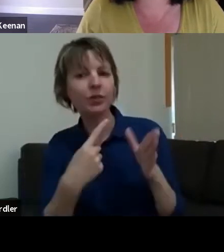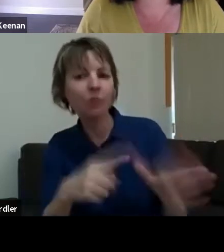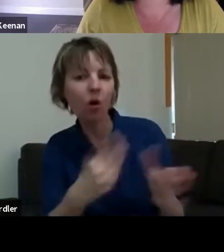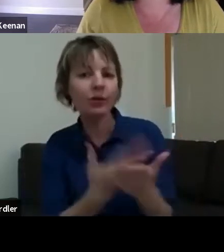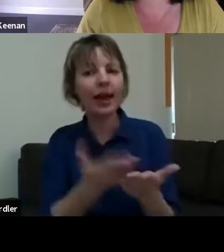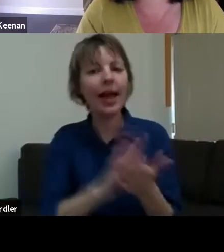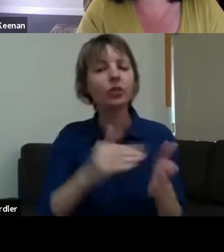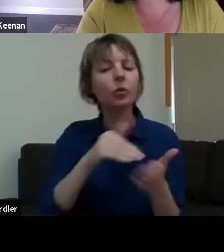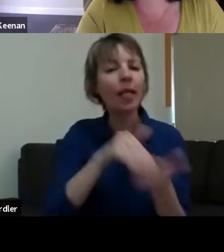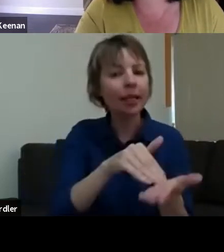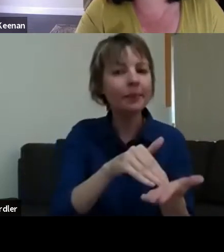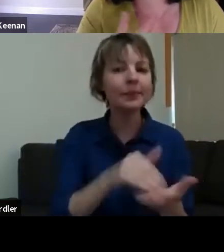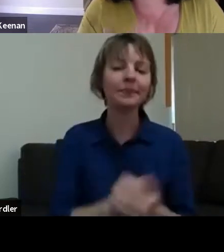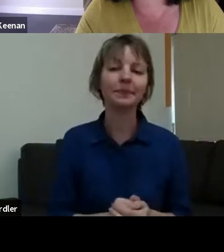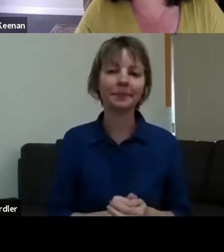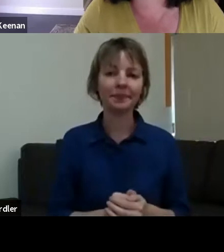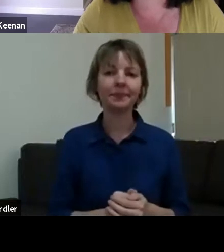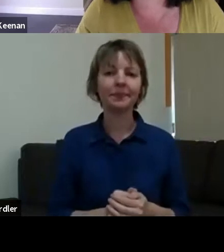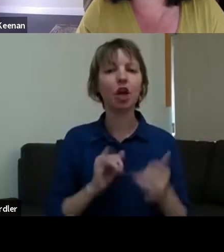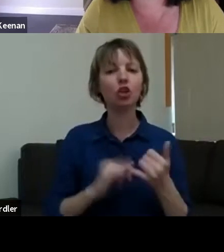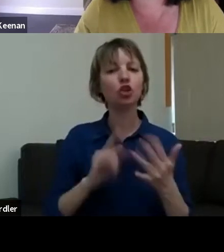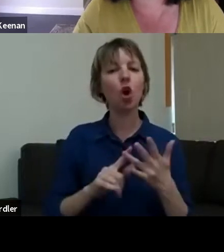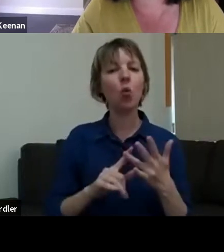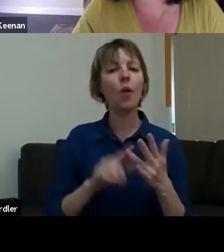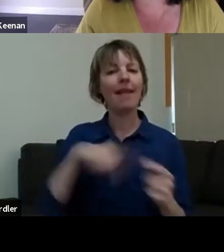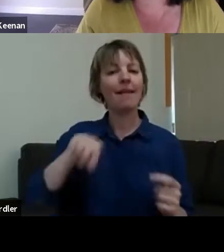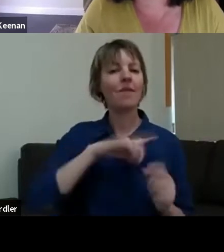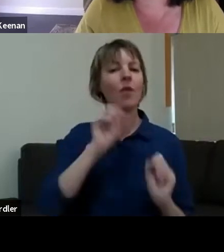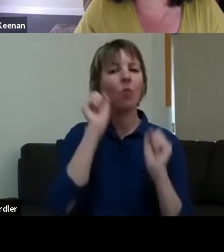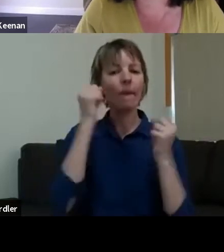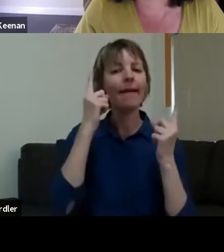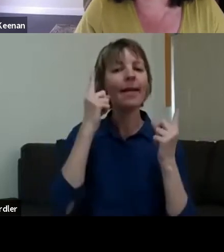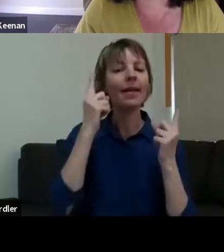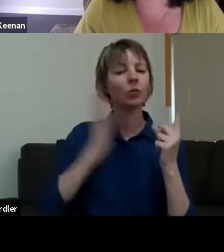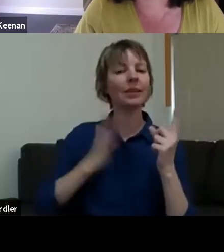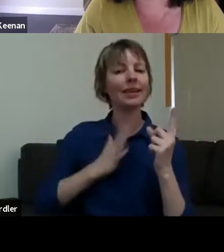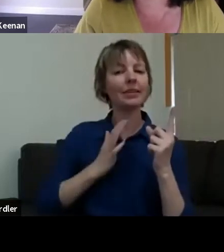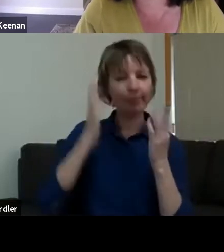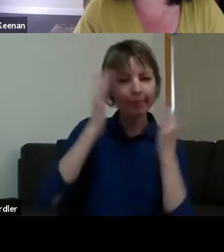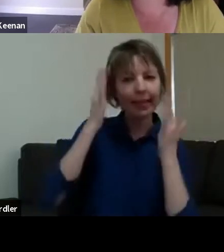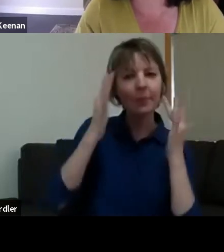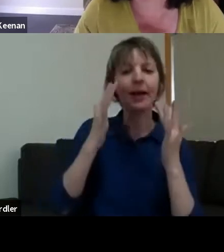everything that we're doing as a part of it, and but not in an